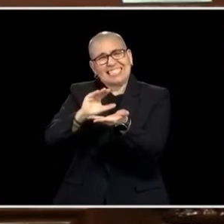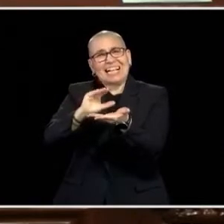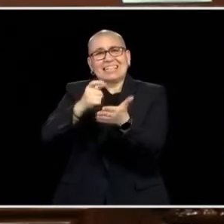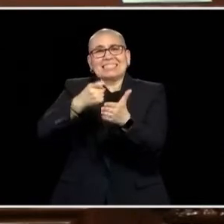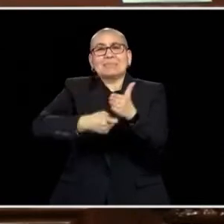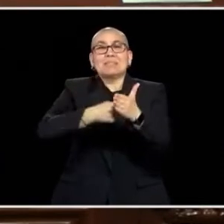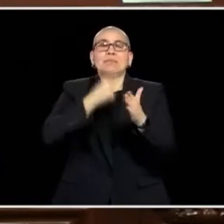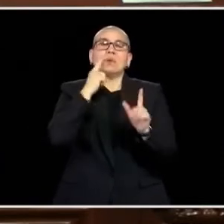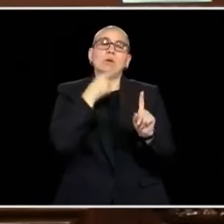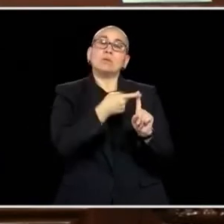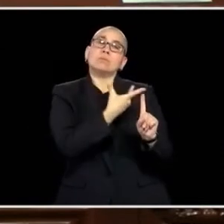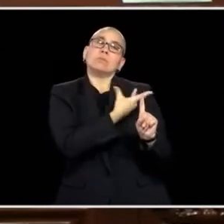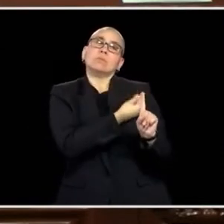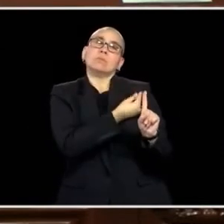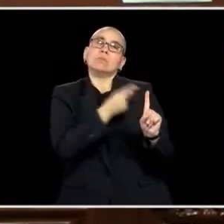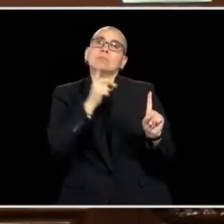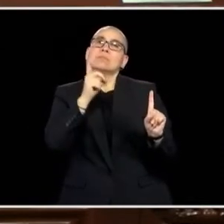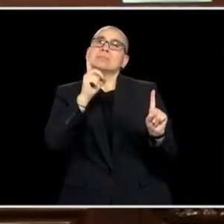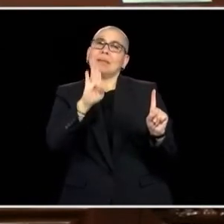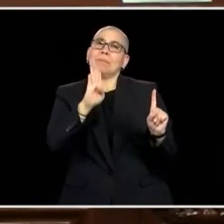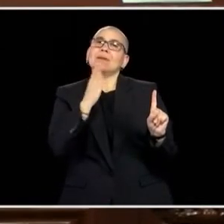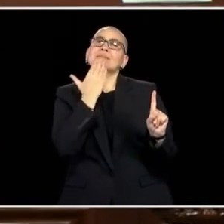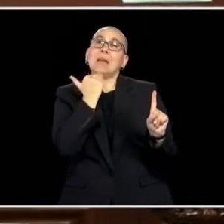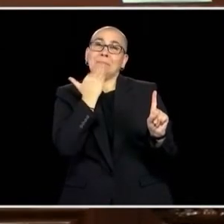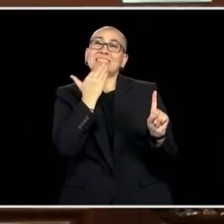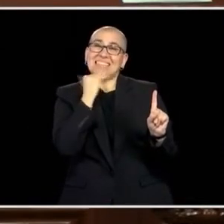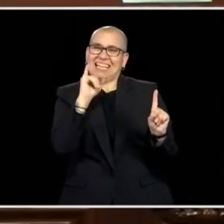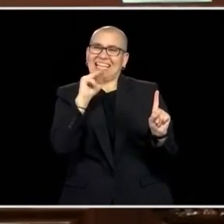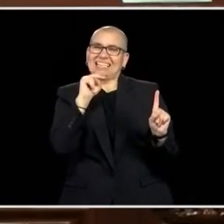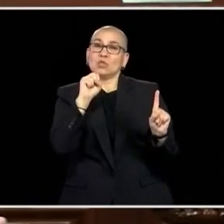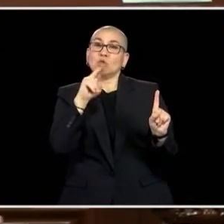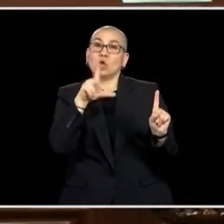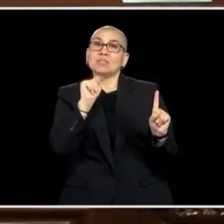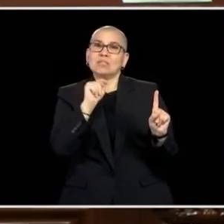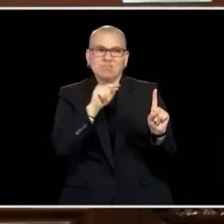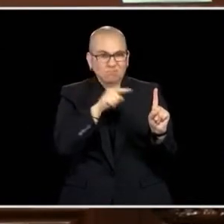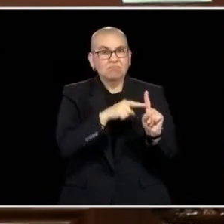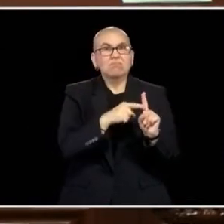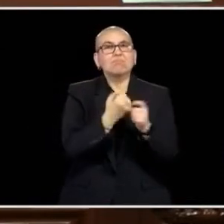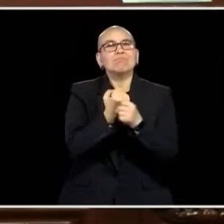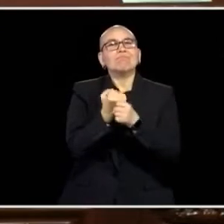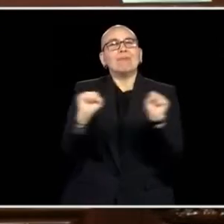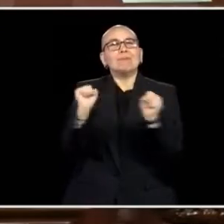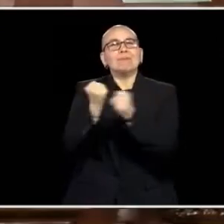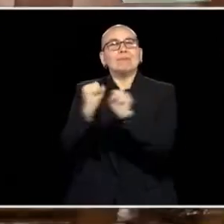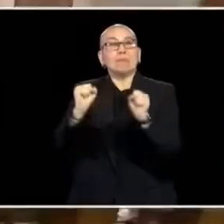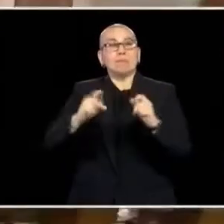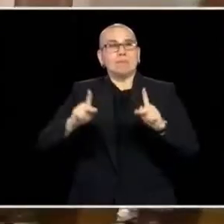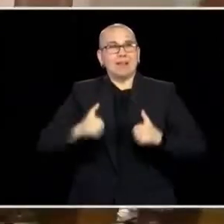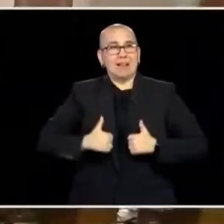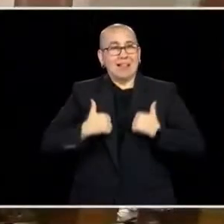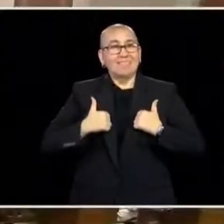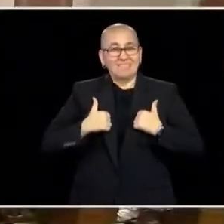INCREASED EDUCATION FUNDING FOR EVERY STUDENT AND PASSED THE LARGEST JOBS BILL IN STATE HISTORY. YOU DID IT TOGETHER.